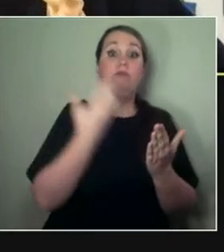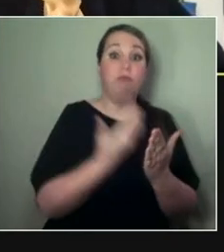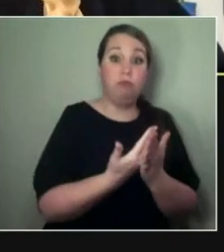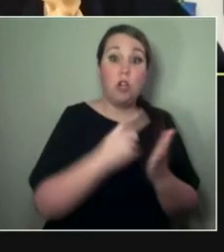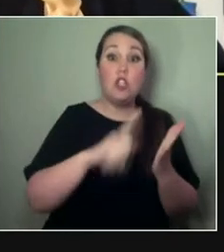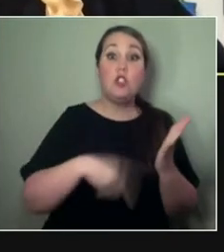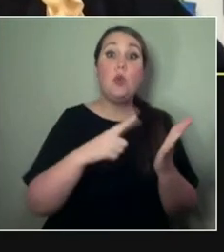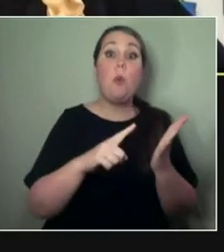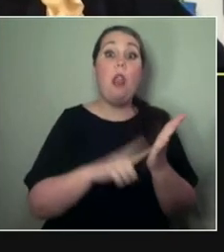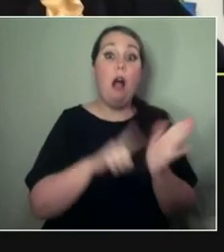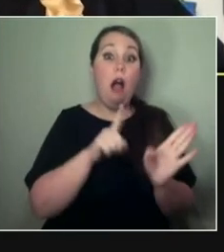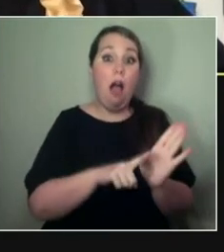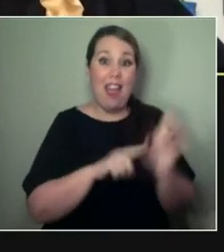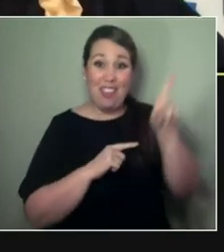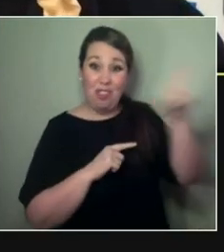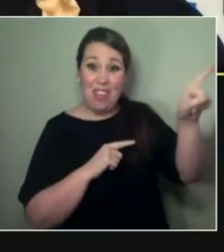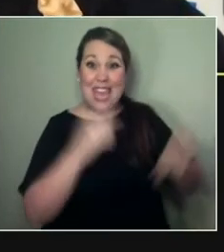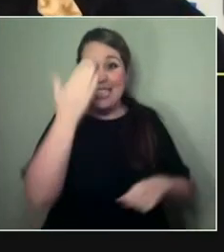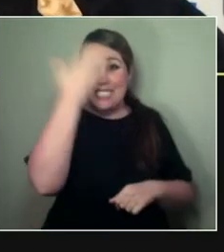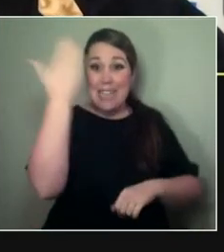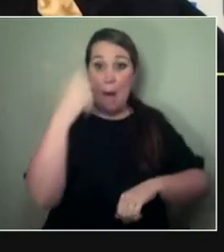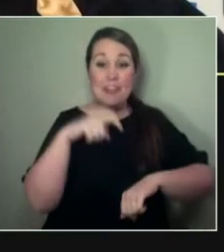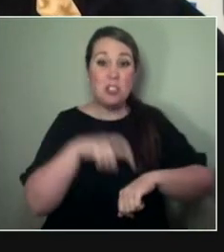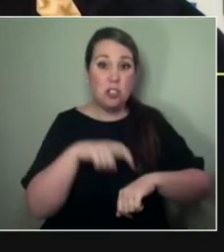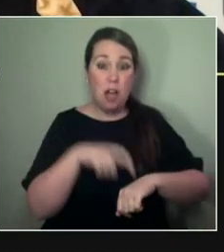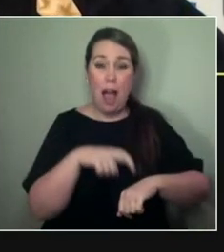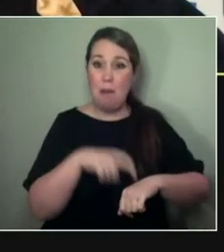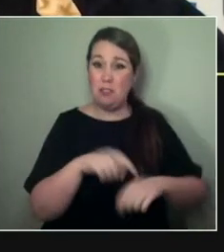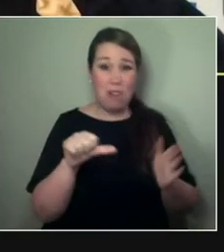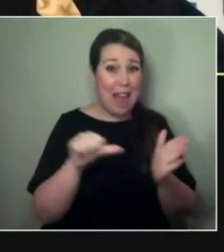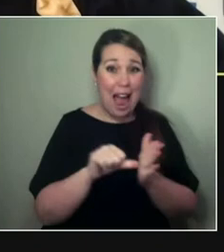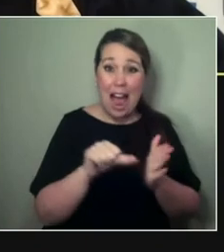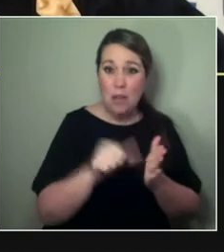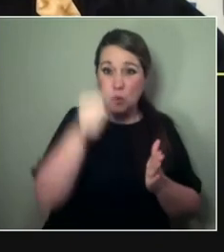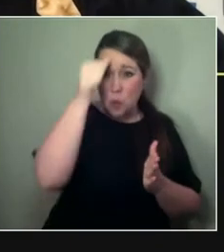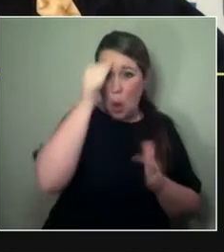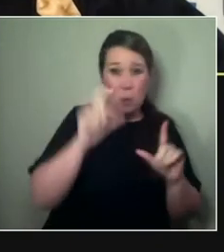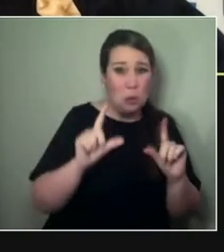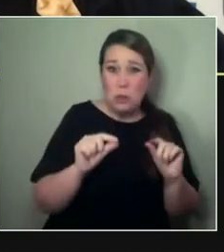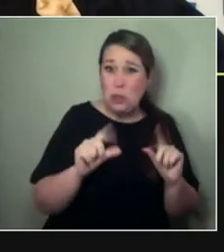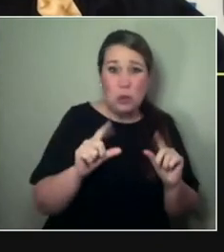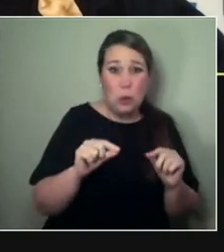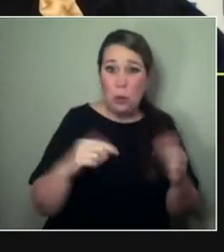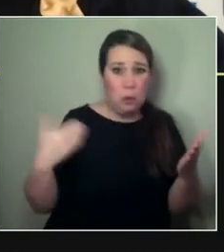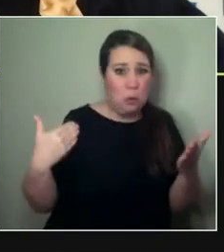trying to understand what to do now. And some of us weren't really that digital